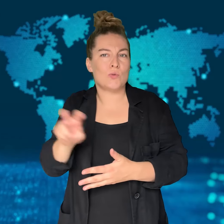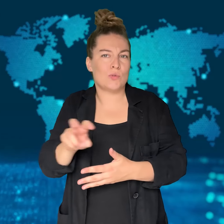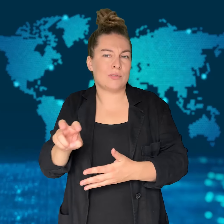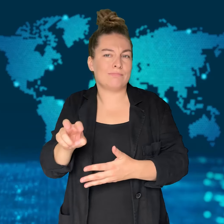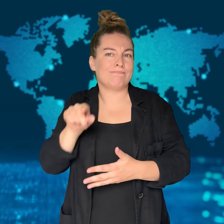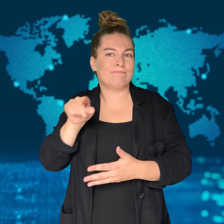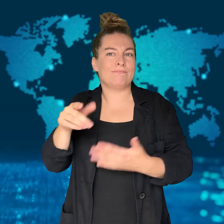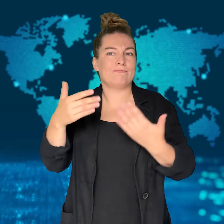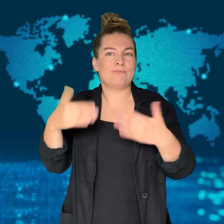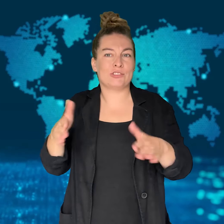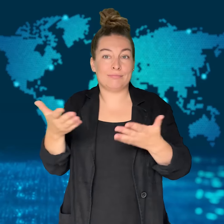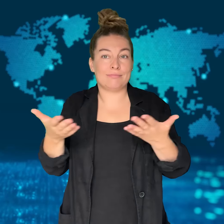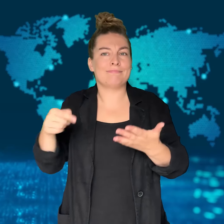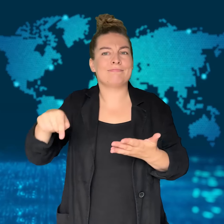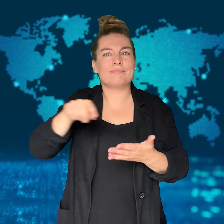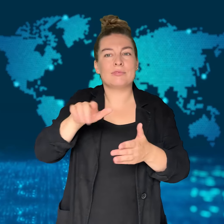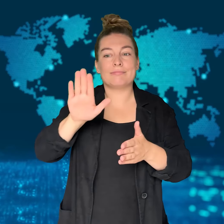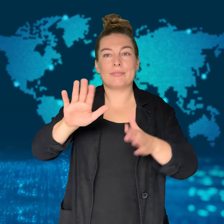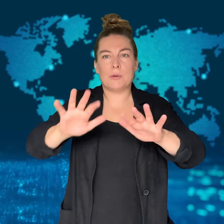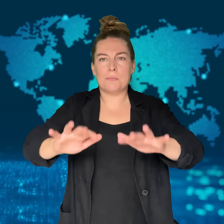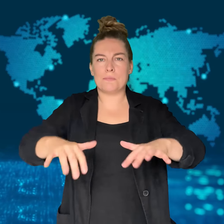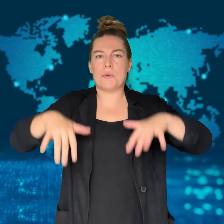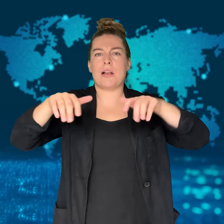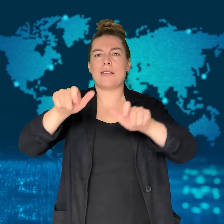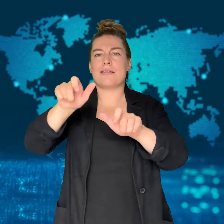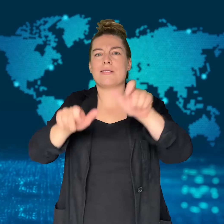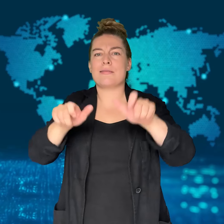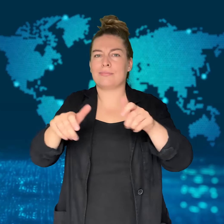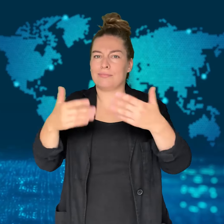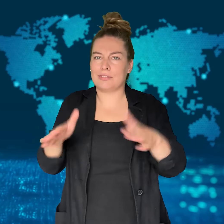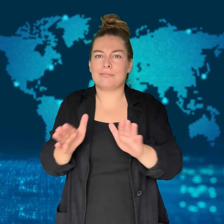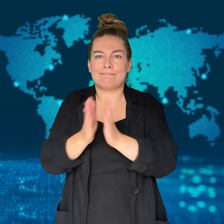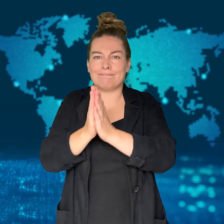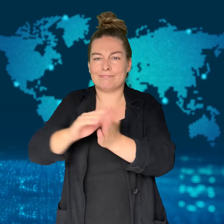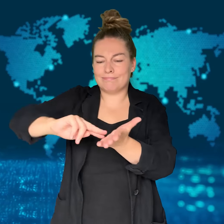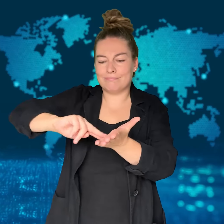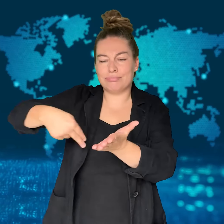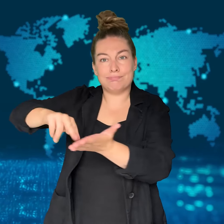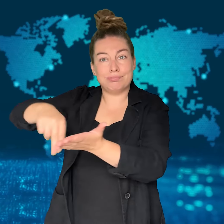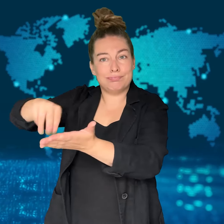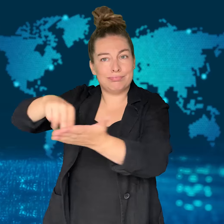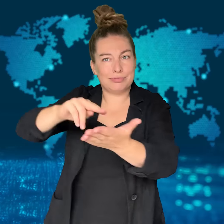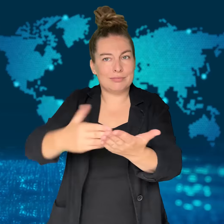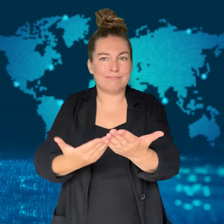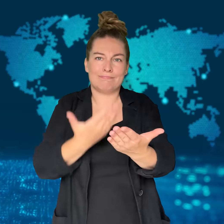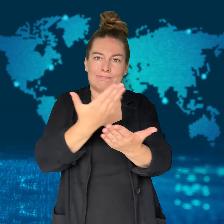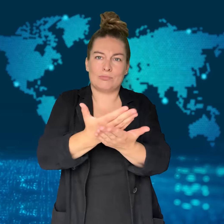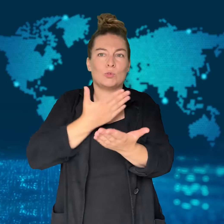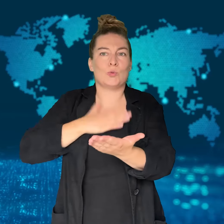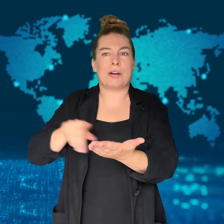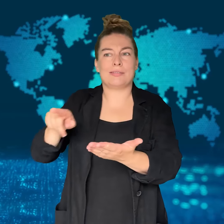The senators submitted a petition to remove Srettha,